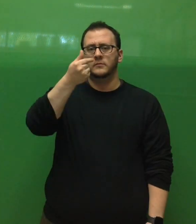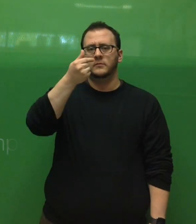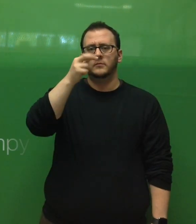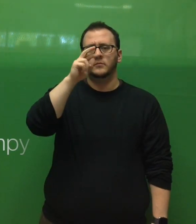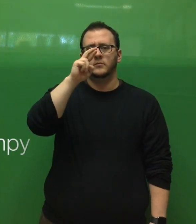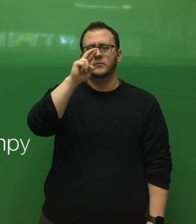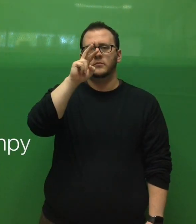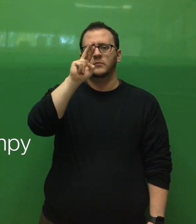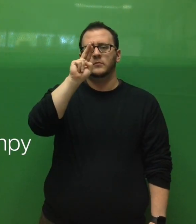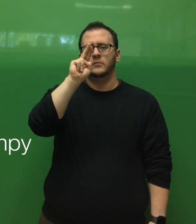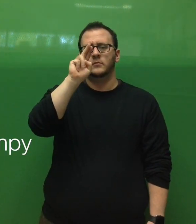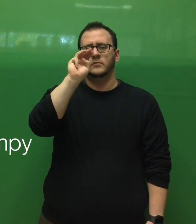grumpy